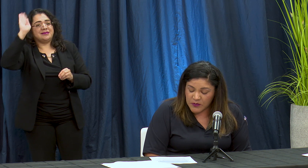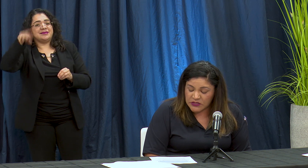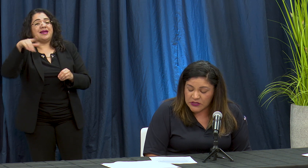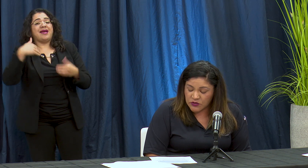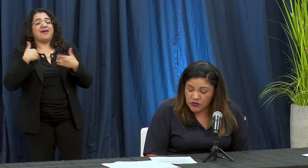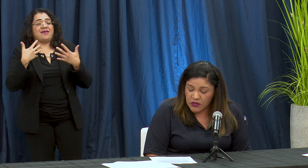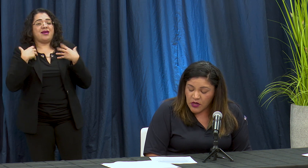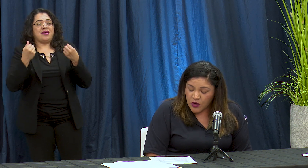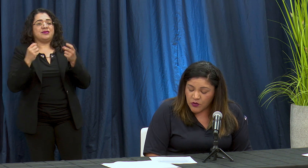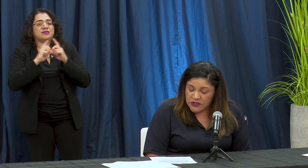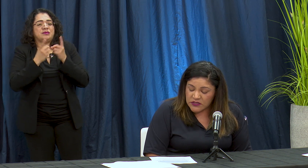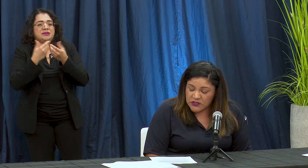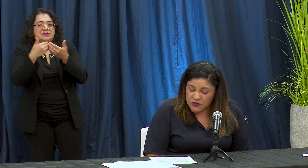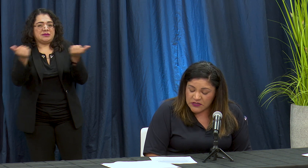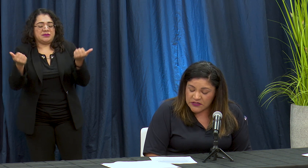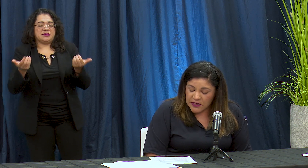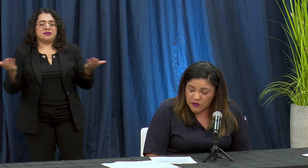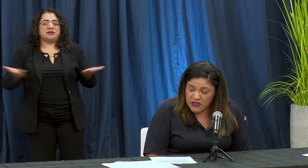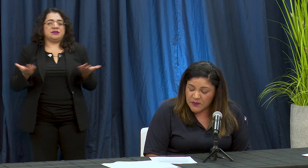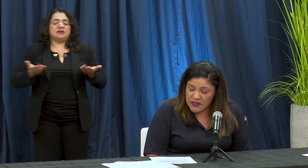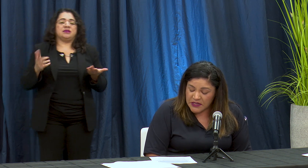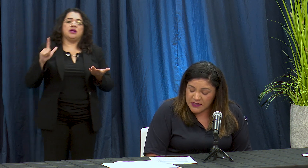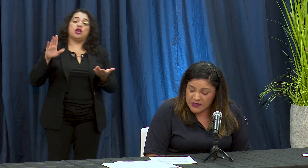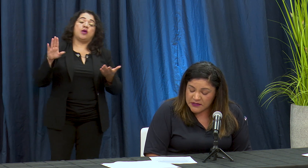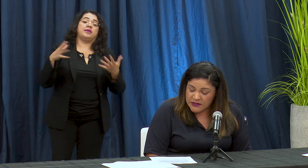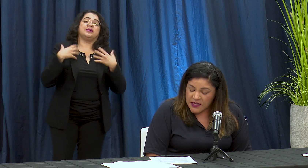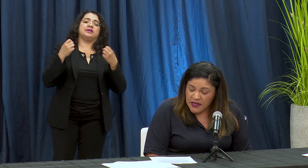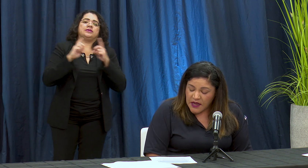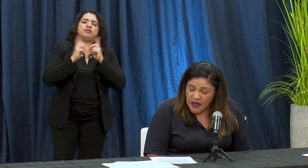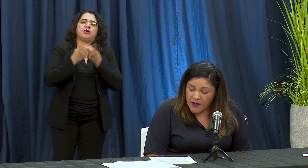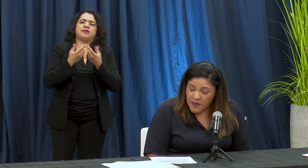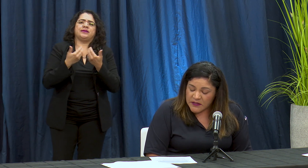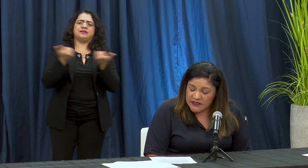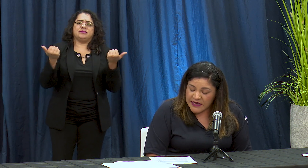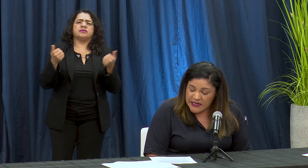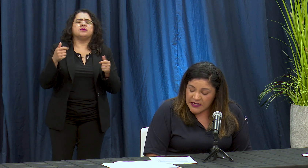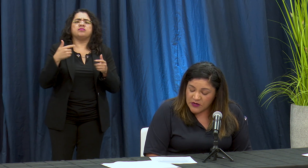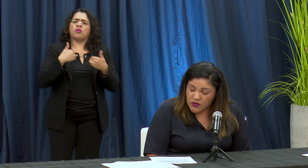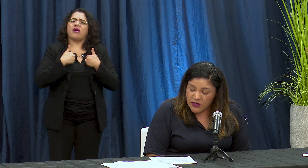vez que son heuristic Sione's de salud independientes say a Linnaean con el